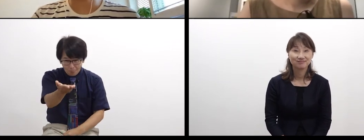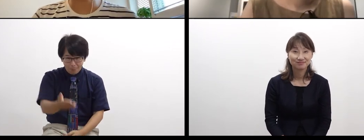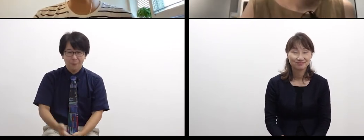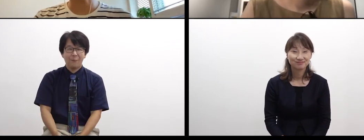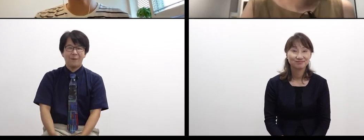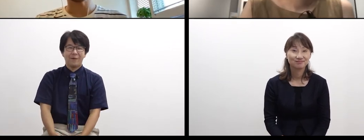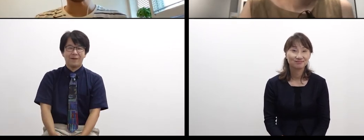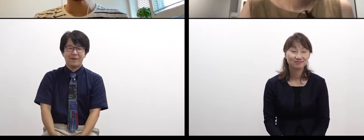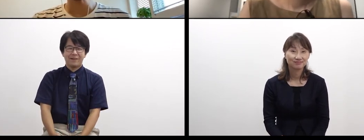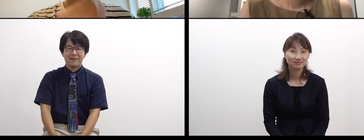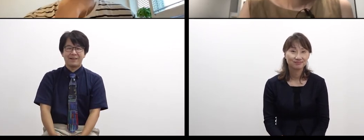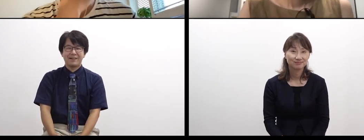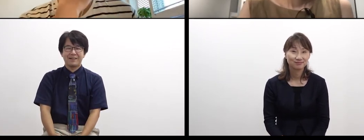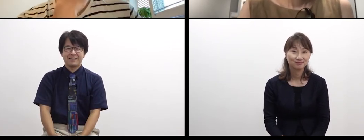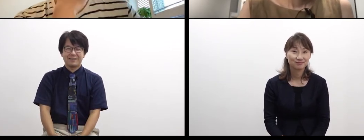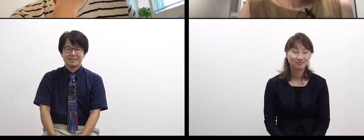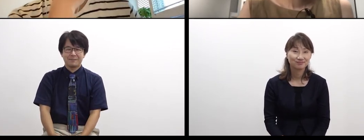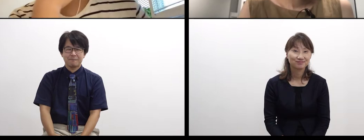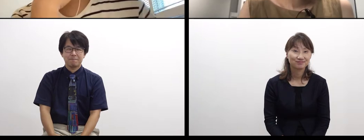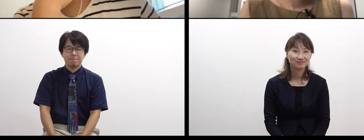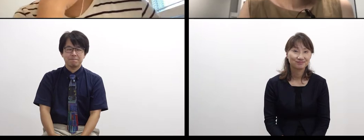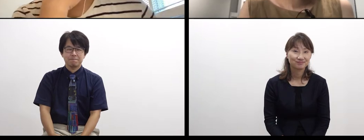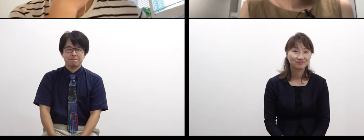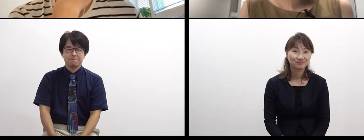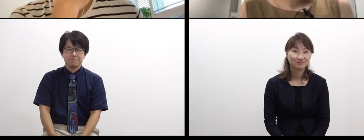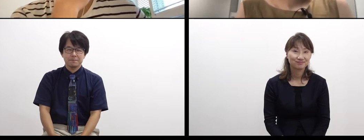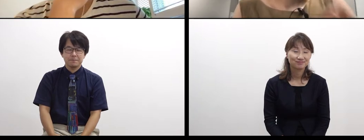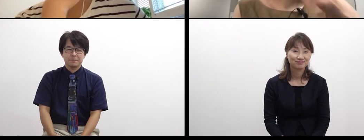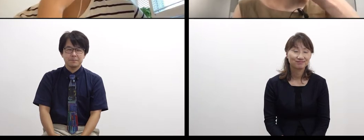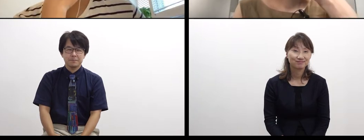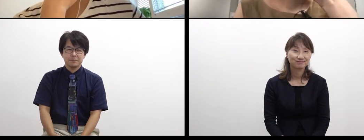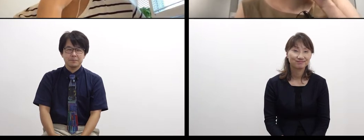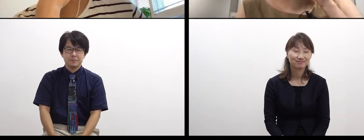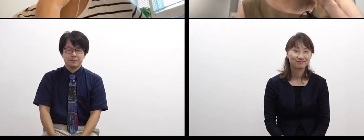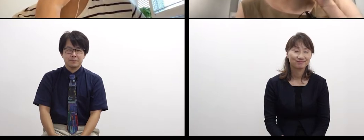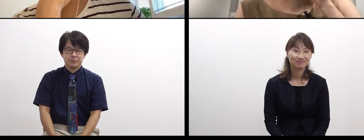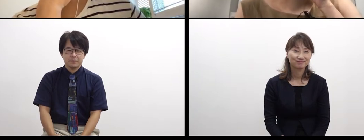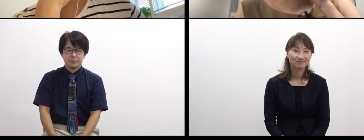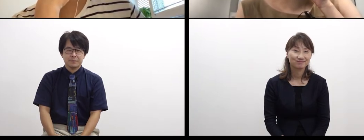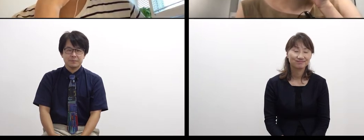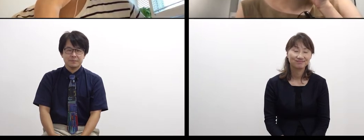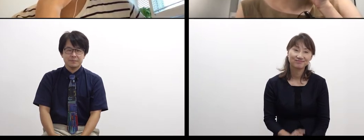ummm,